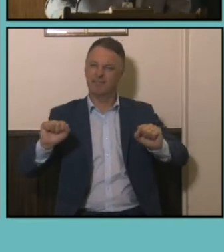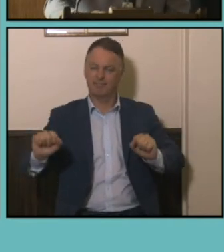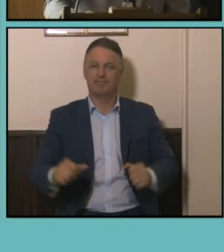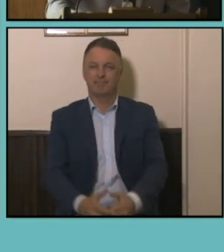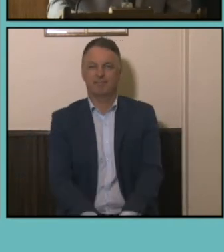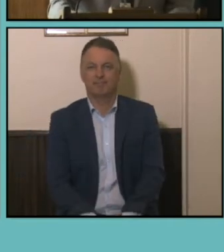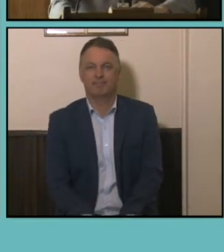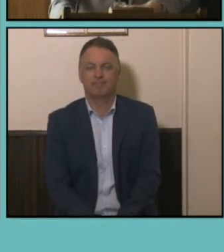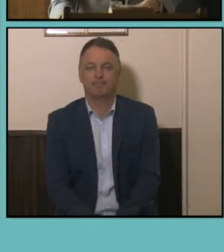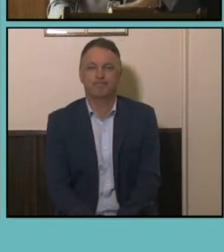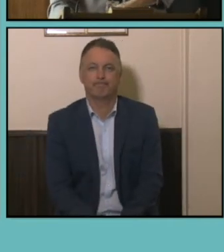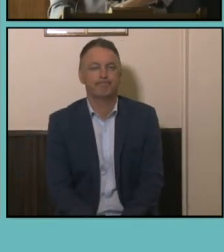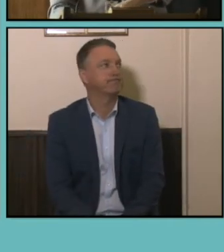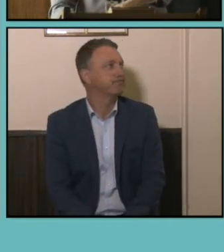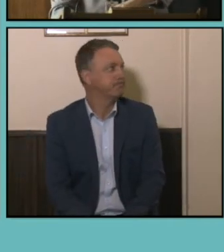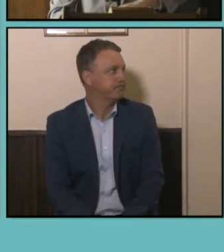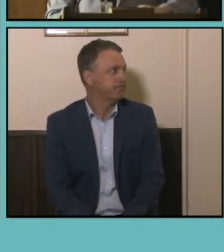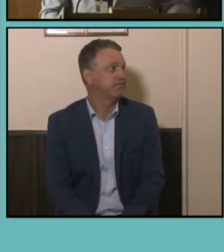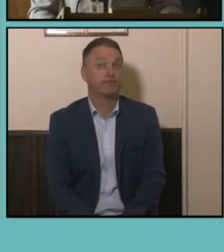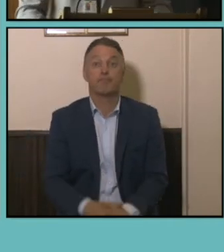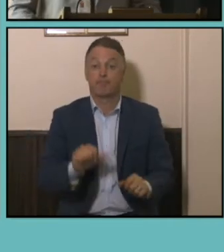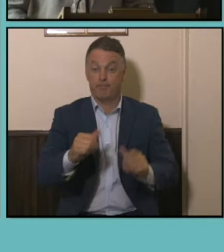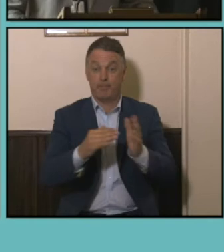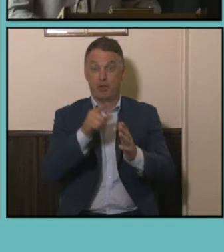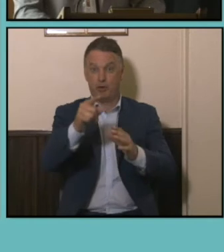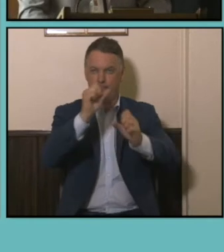Okay, so now that we've got our heads in the occupation space, we can overlay Age